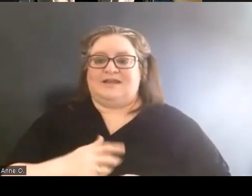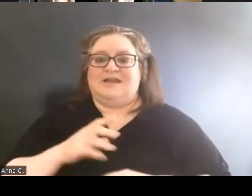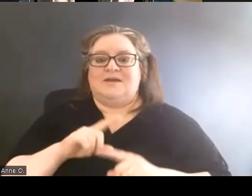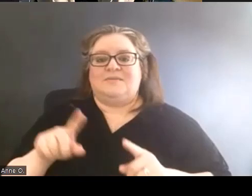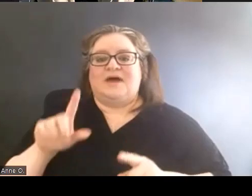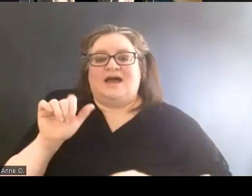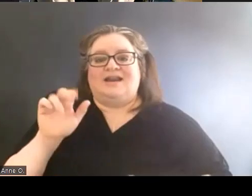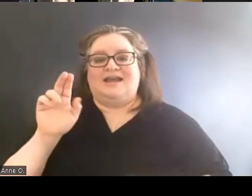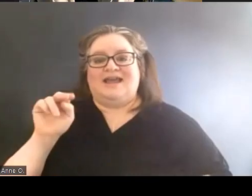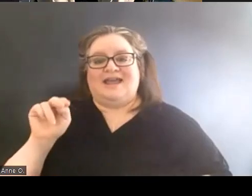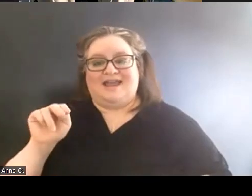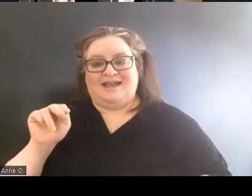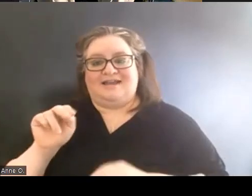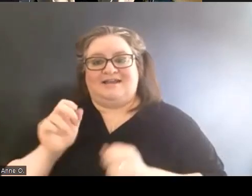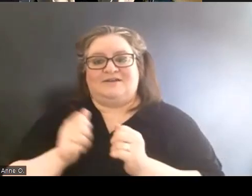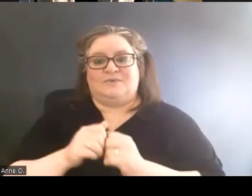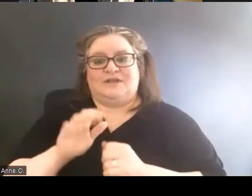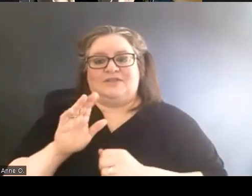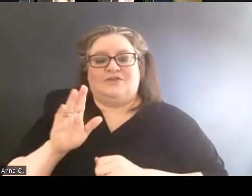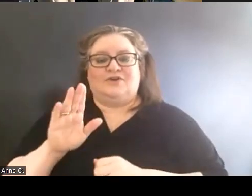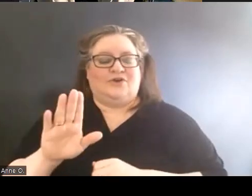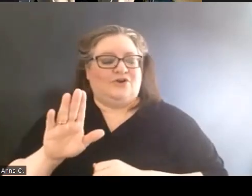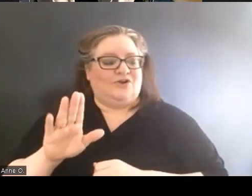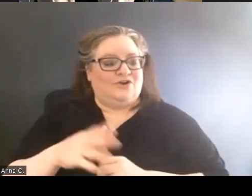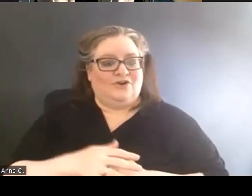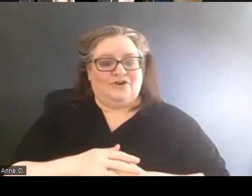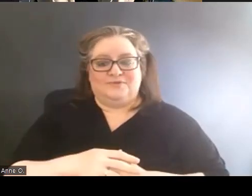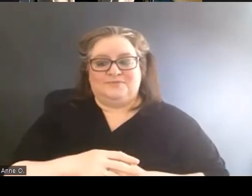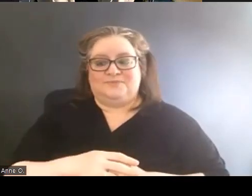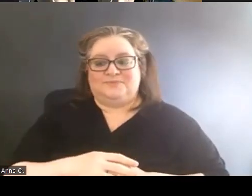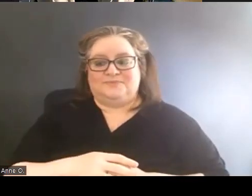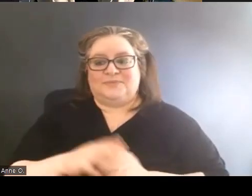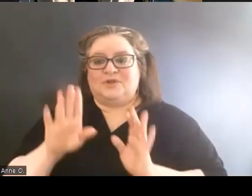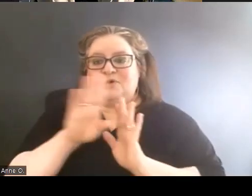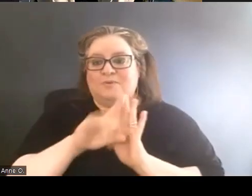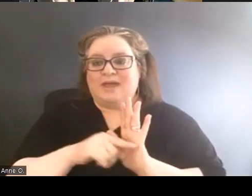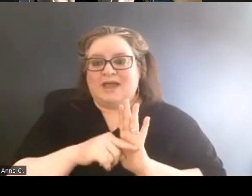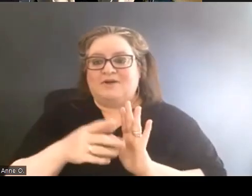But Ann with her background as a community advocate